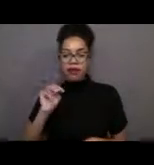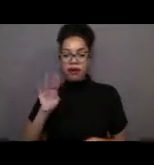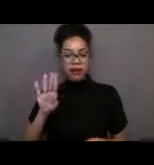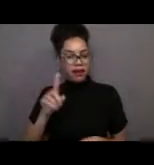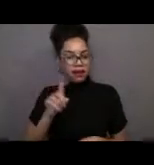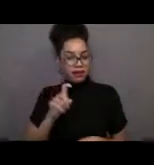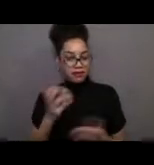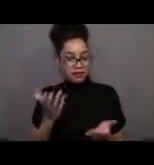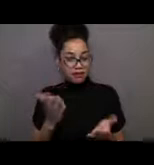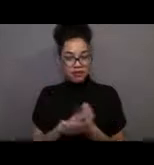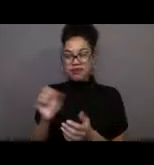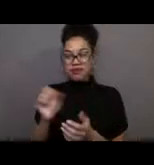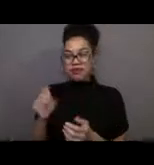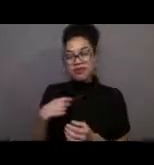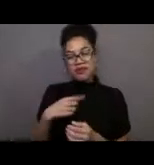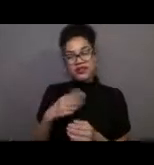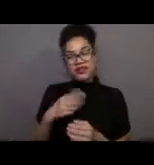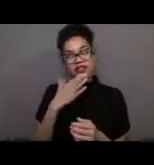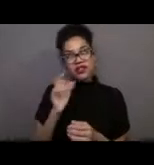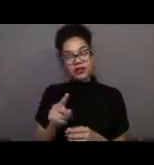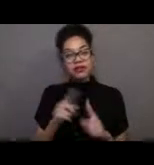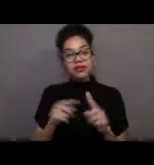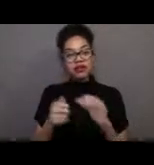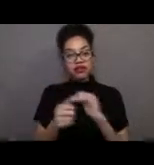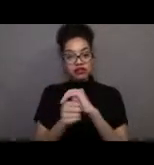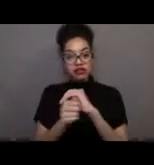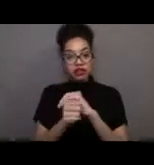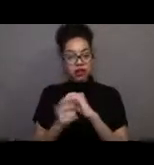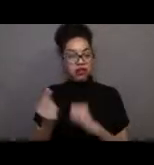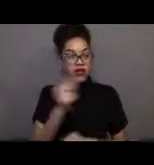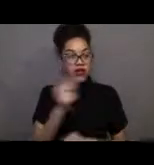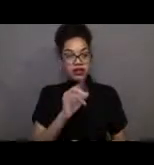but basically they go back to Indonesia 'cause that's where they were born.